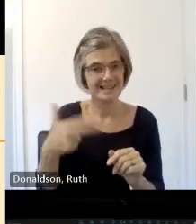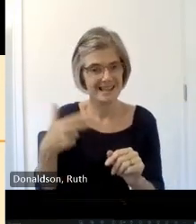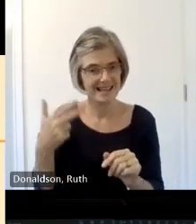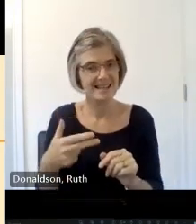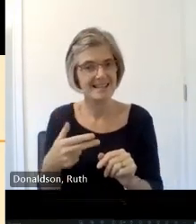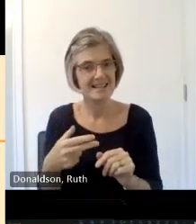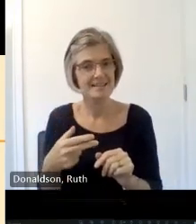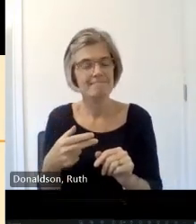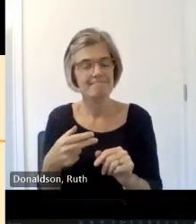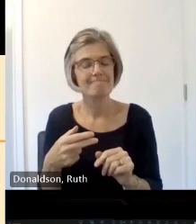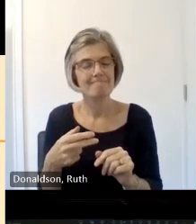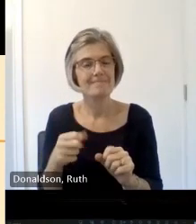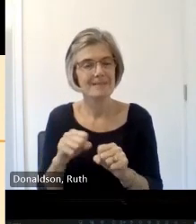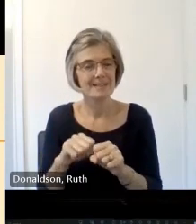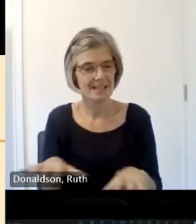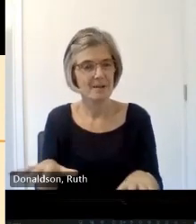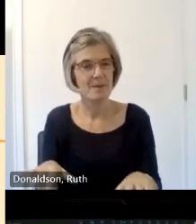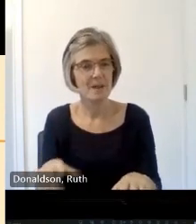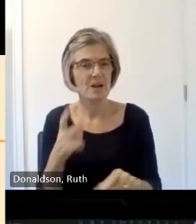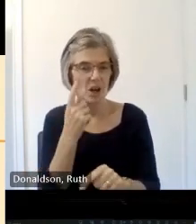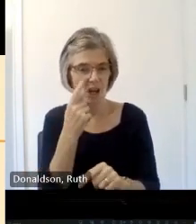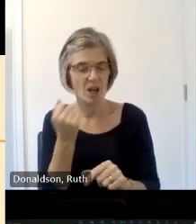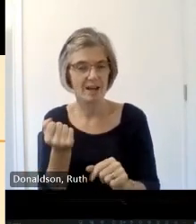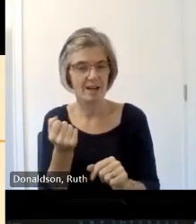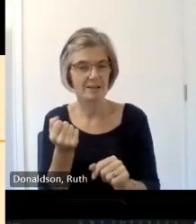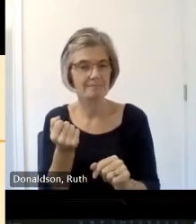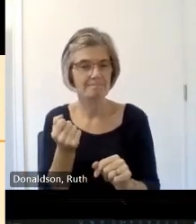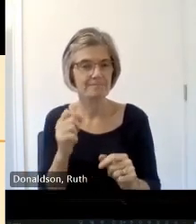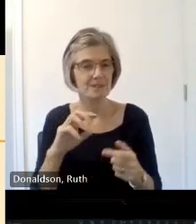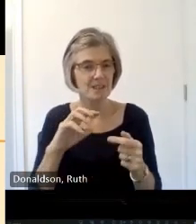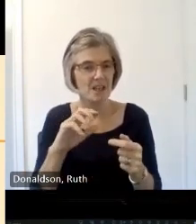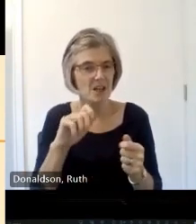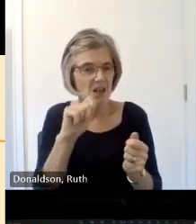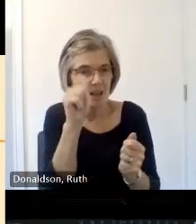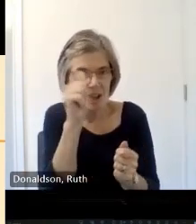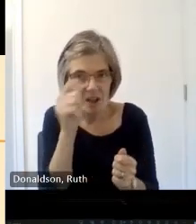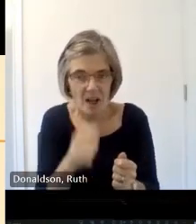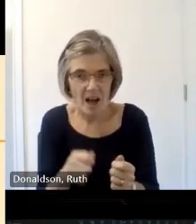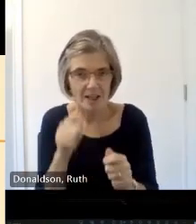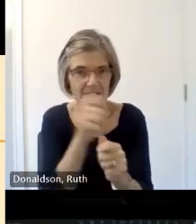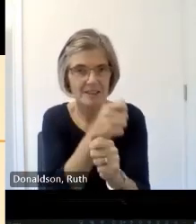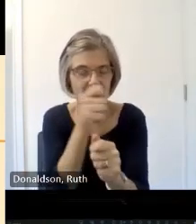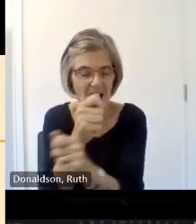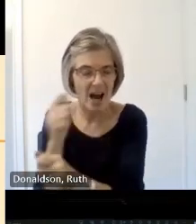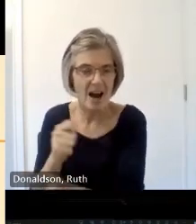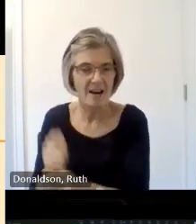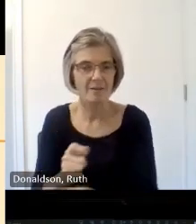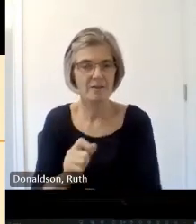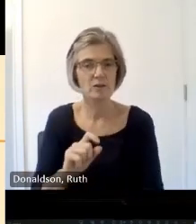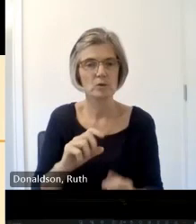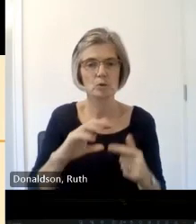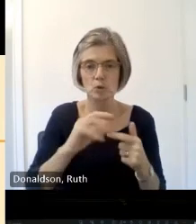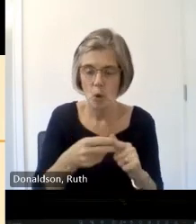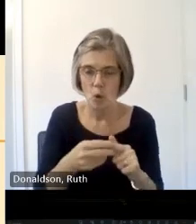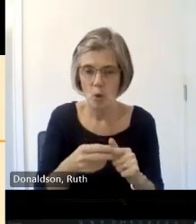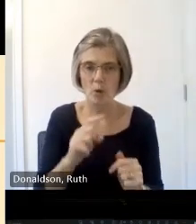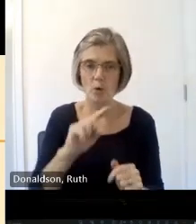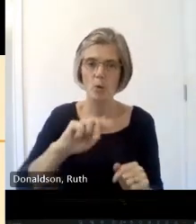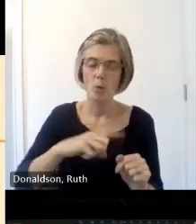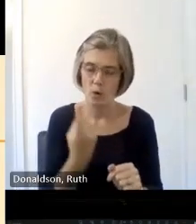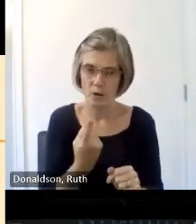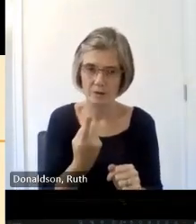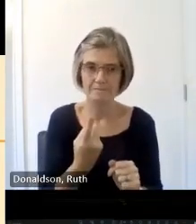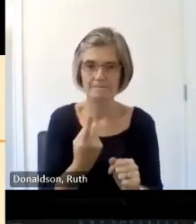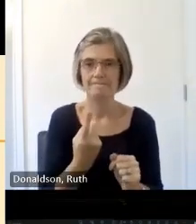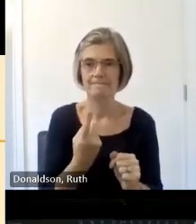be easily carved onto stone or wood and very often used in Timber construction as well one please um